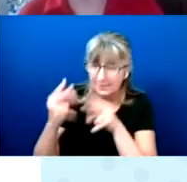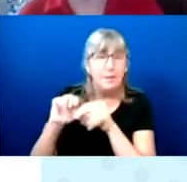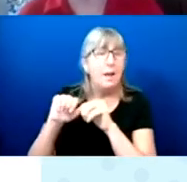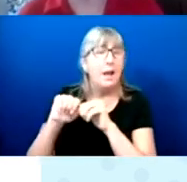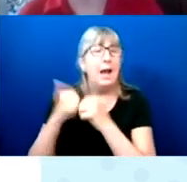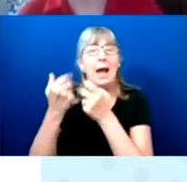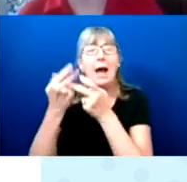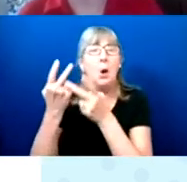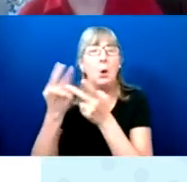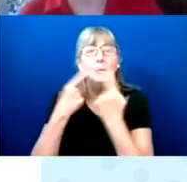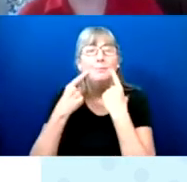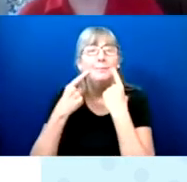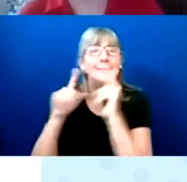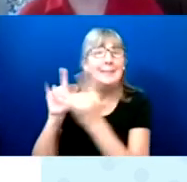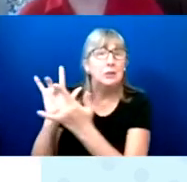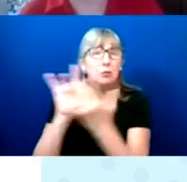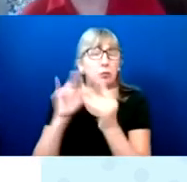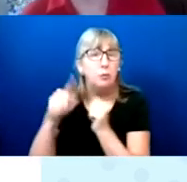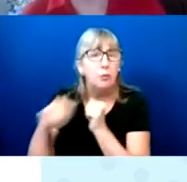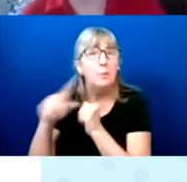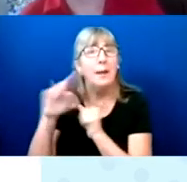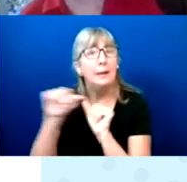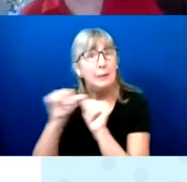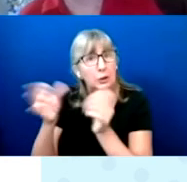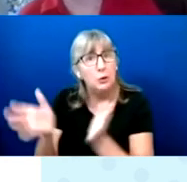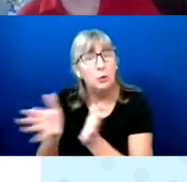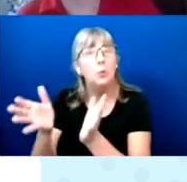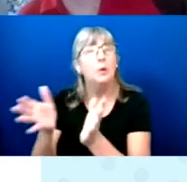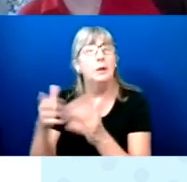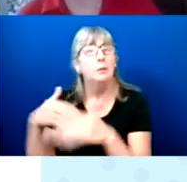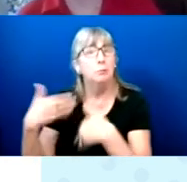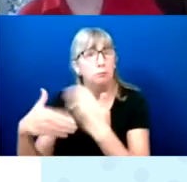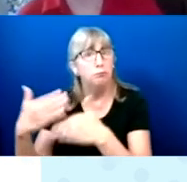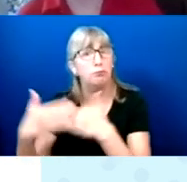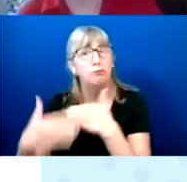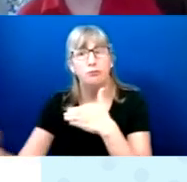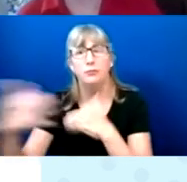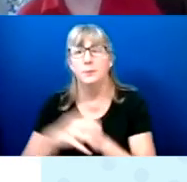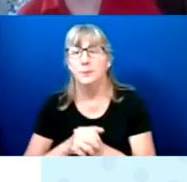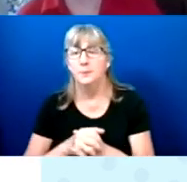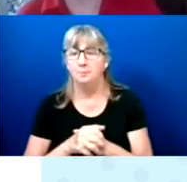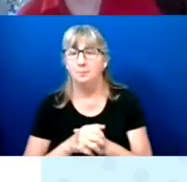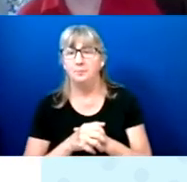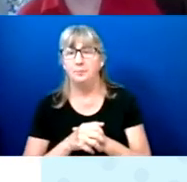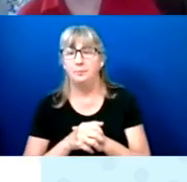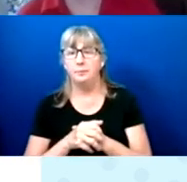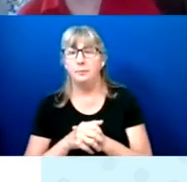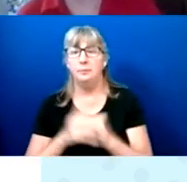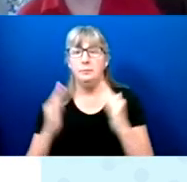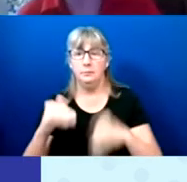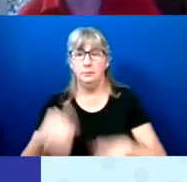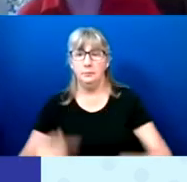And looking at continuing the things we have learned. Next slide.